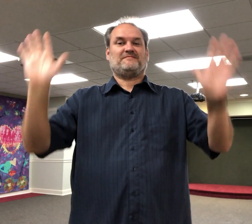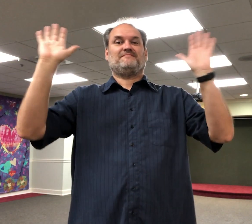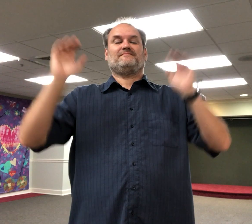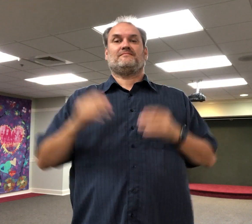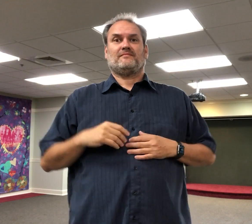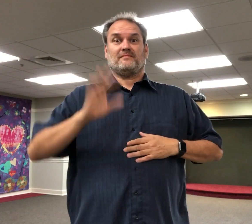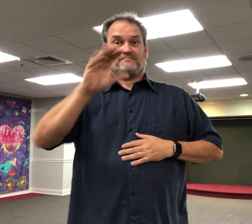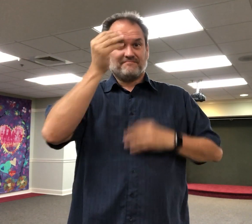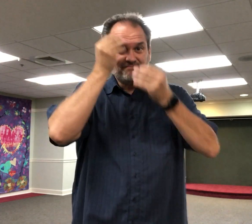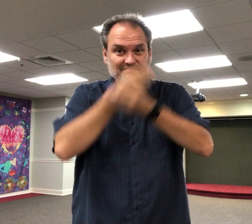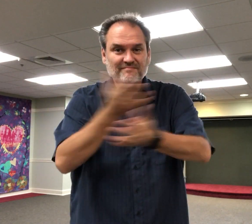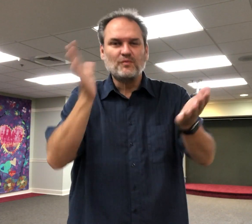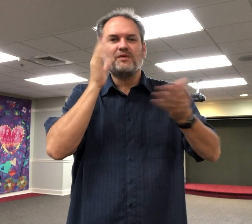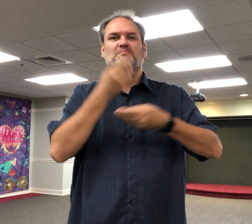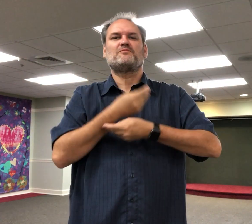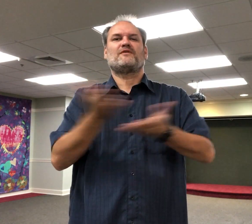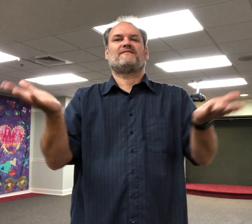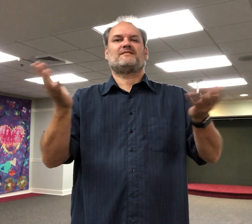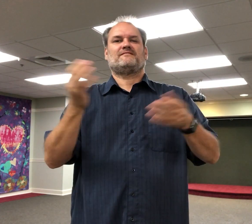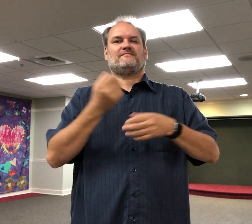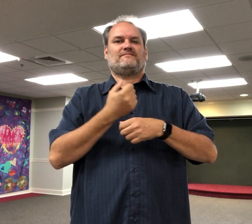The workshop is completely free and we will also be